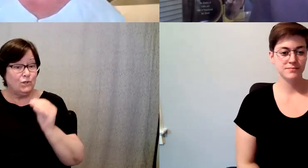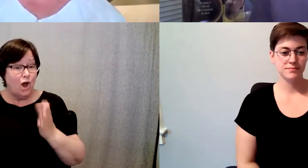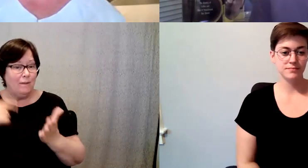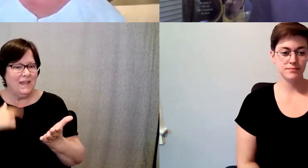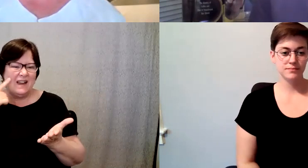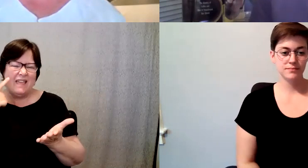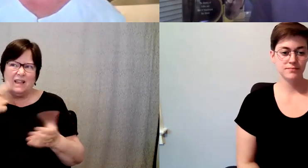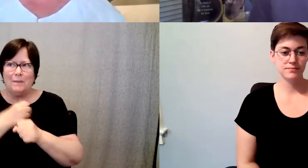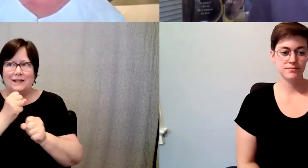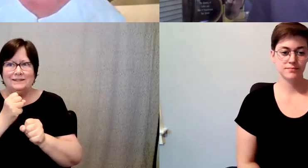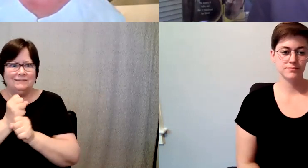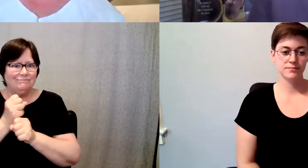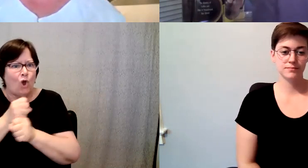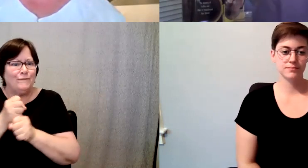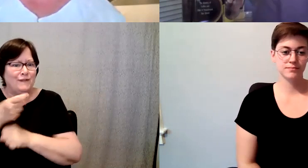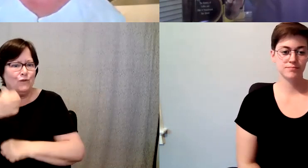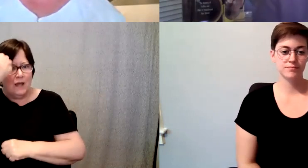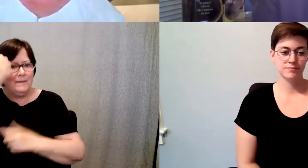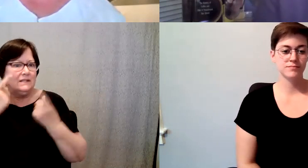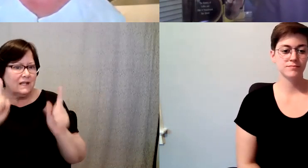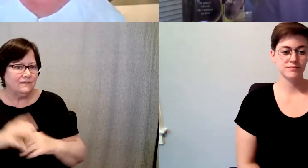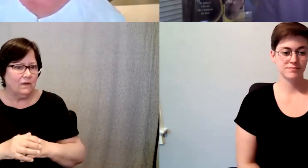for dummies successful, and I think it will make Coffee for Dummies.